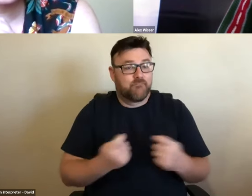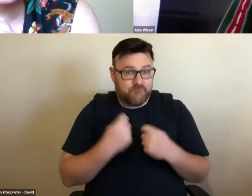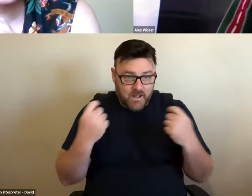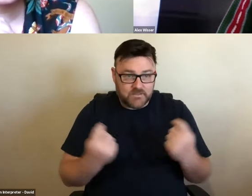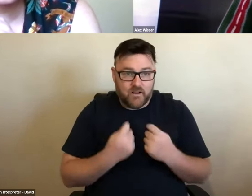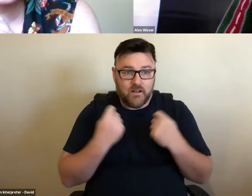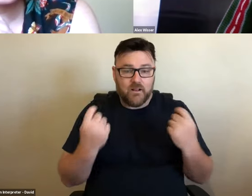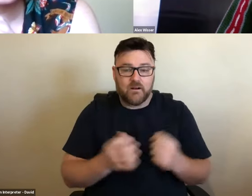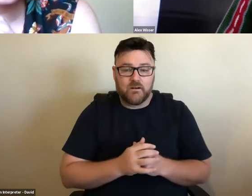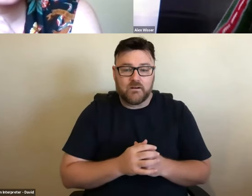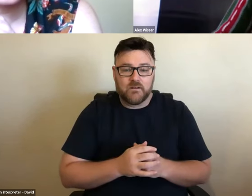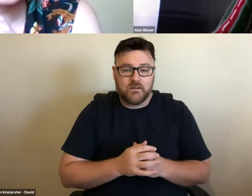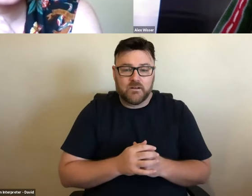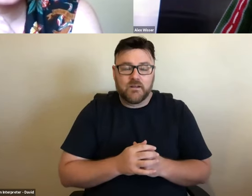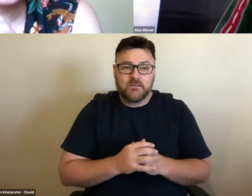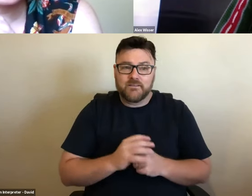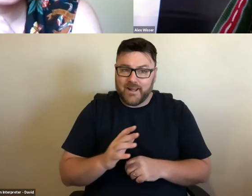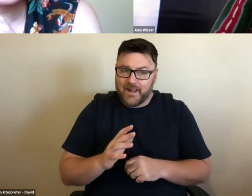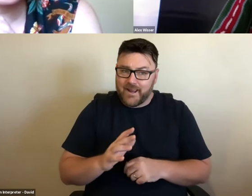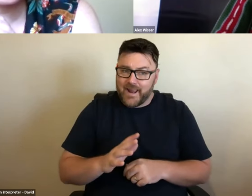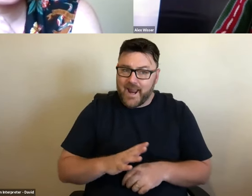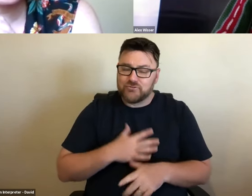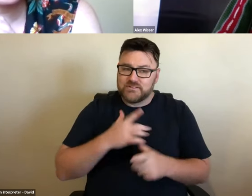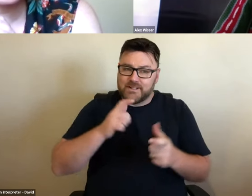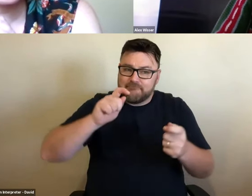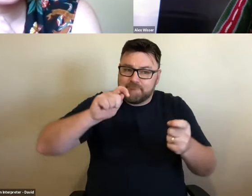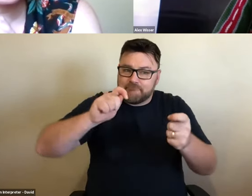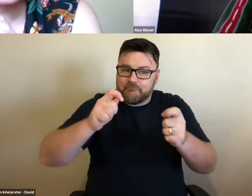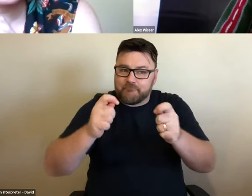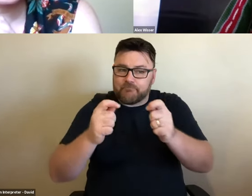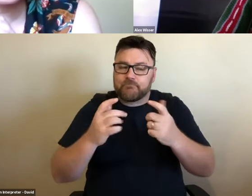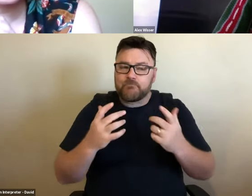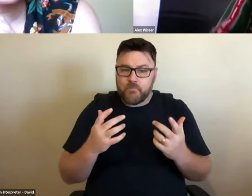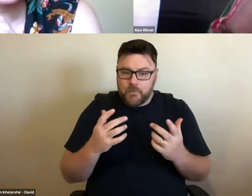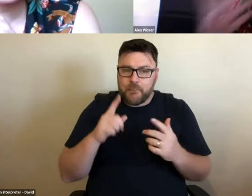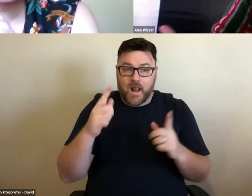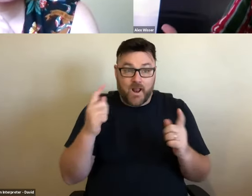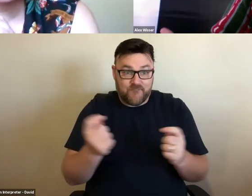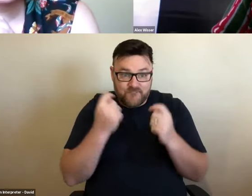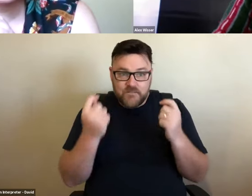creature. Like this is a - you know, it's a very fraught thing. I came